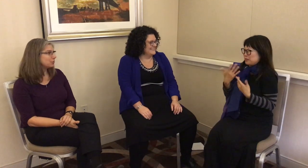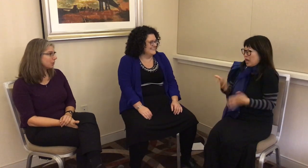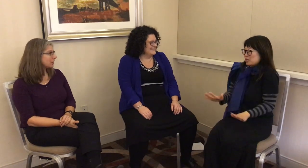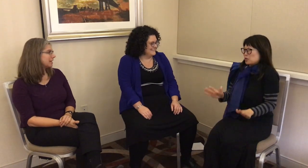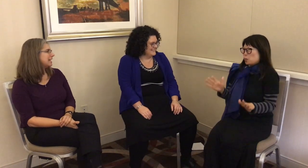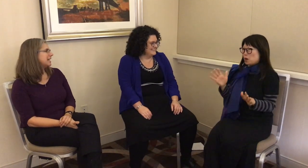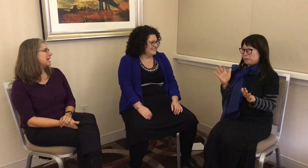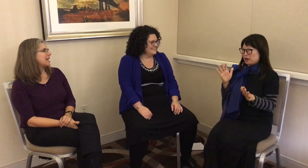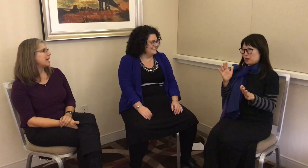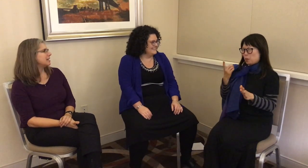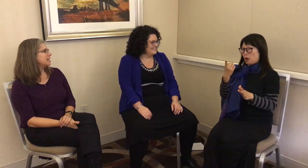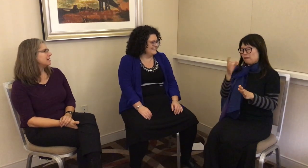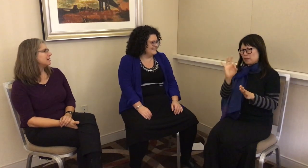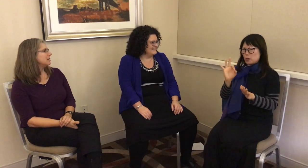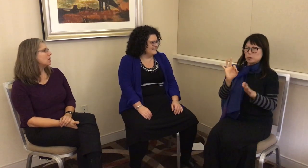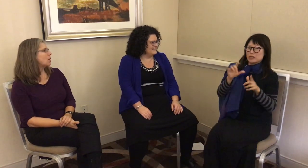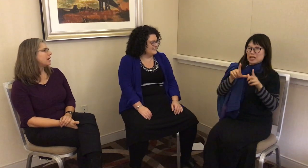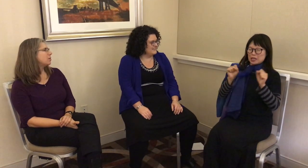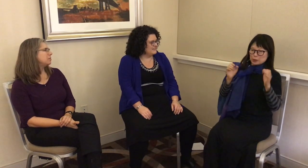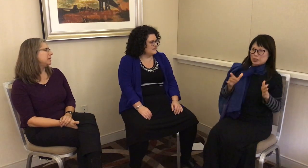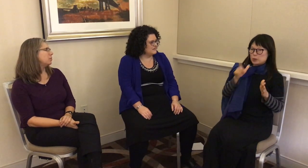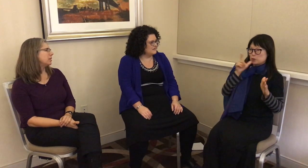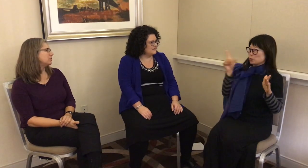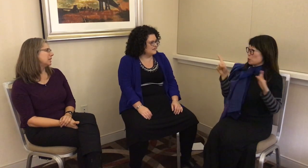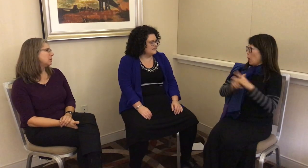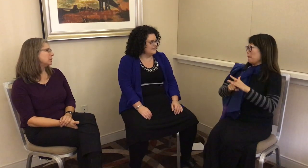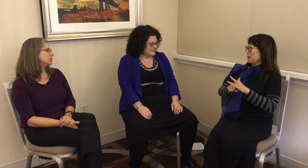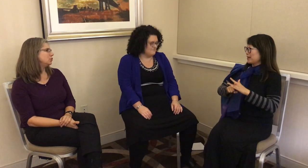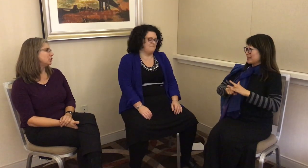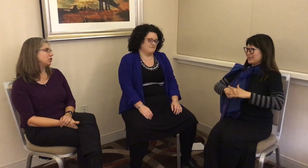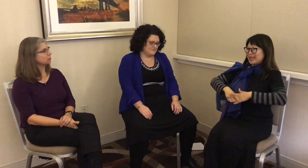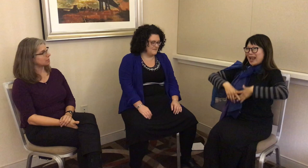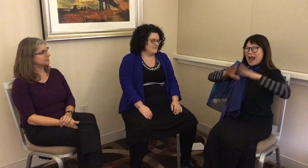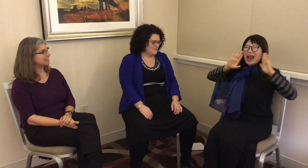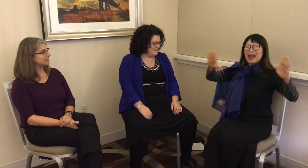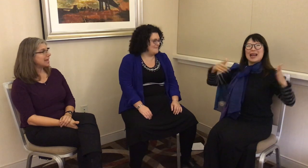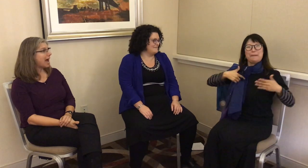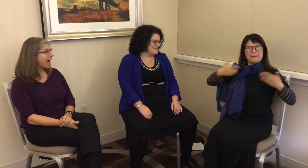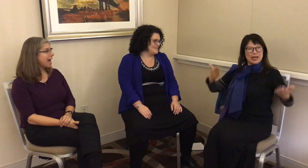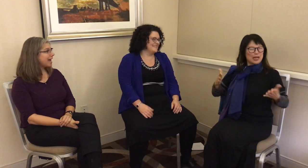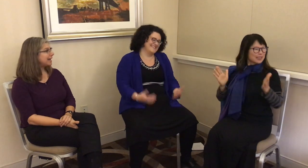I do the work? I don’t wanna be one of those linguists who just shows up and says, “Hi!